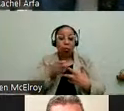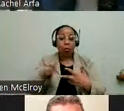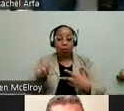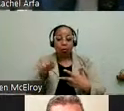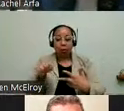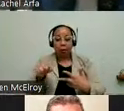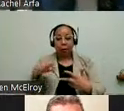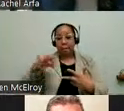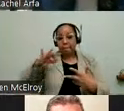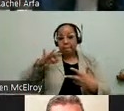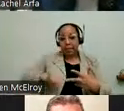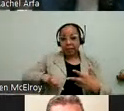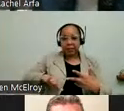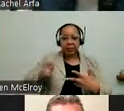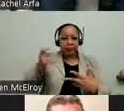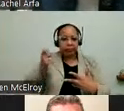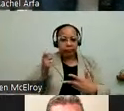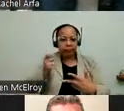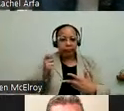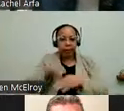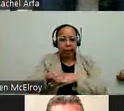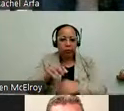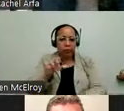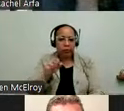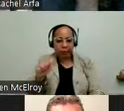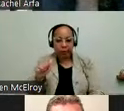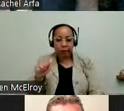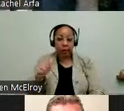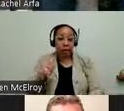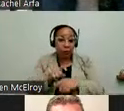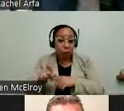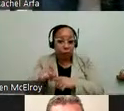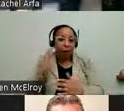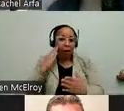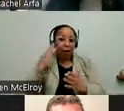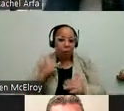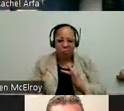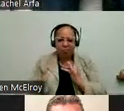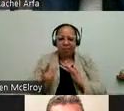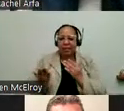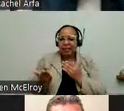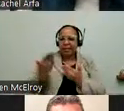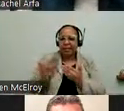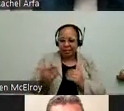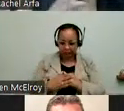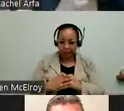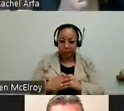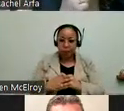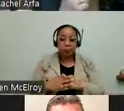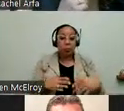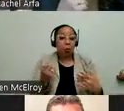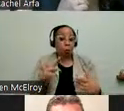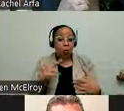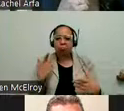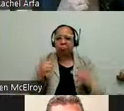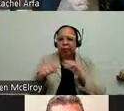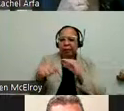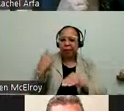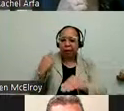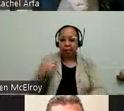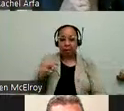send you to -- if you call, I hope you're able to have your question